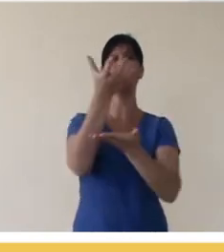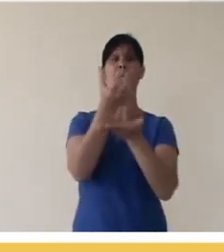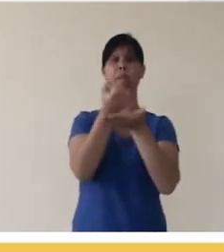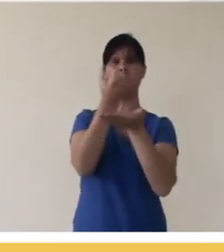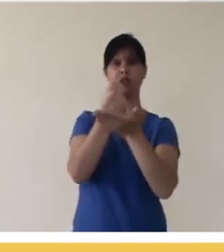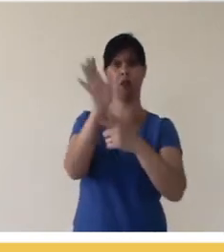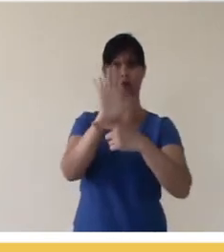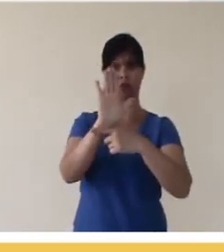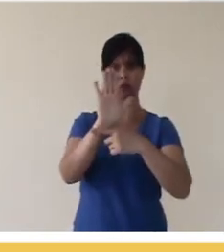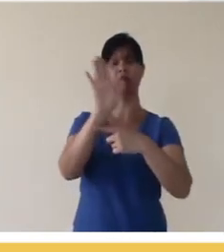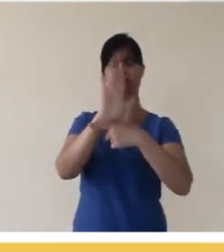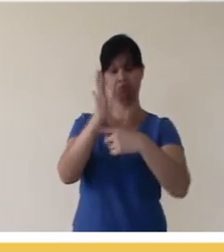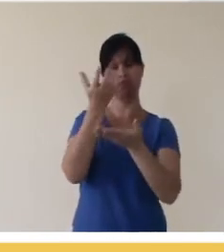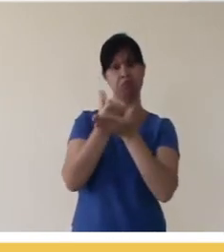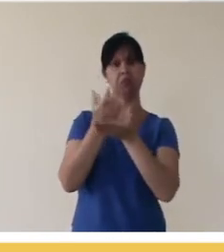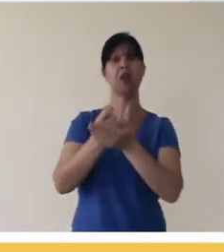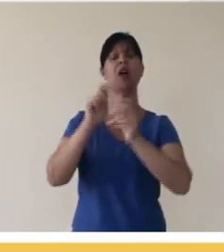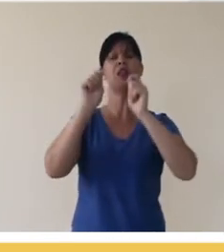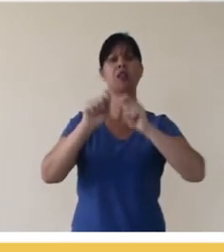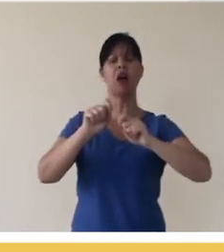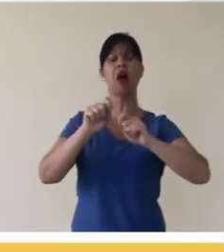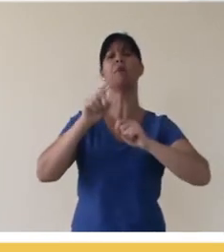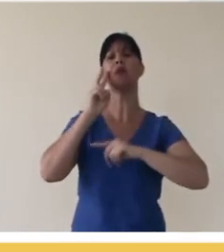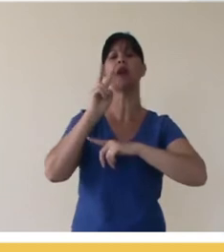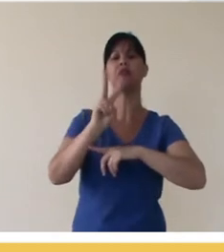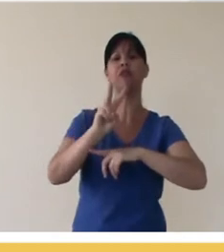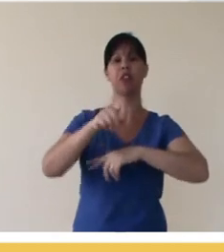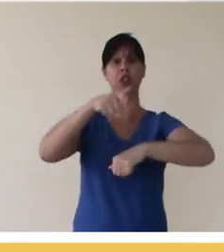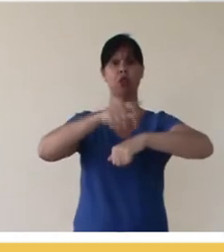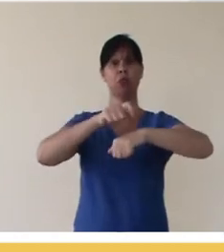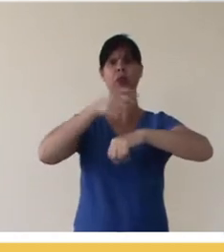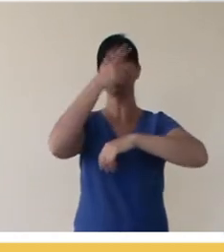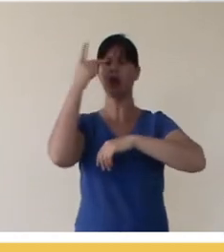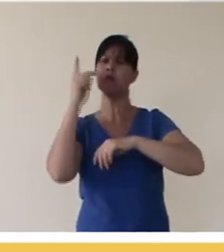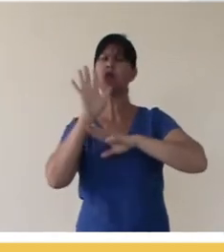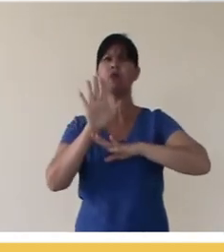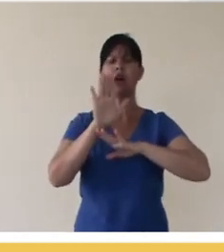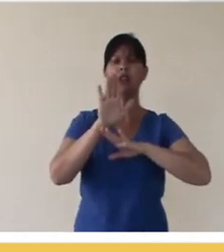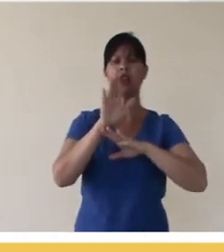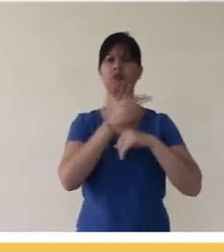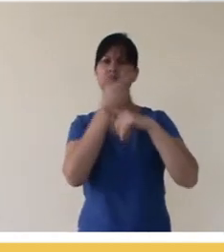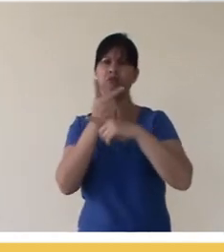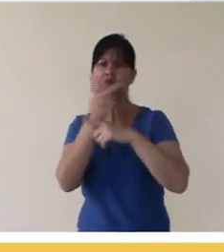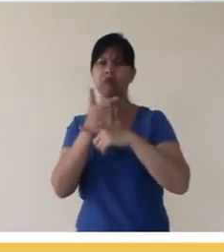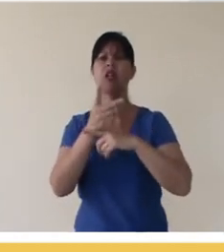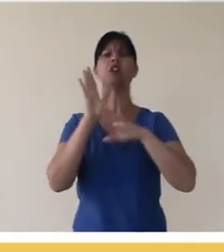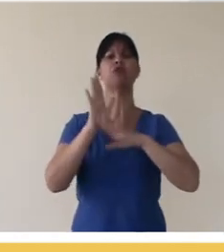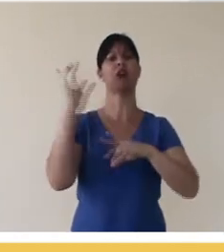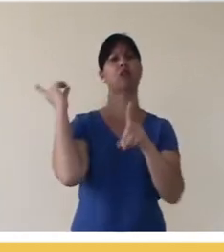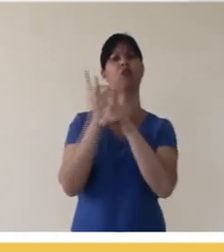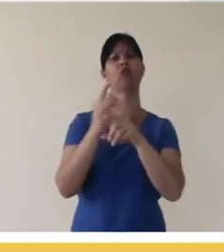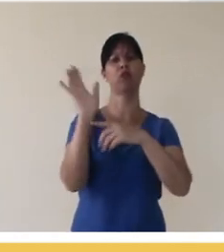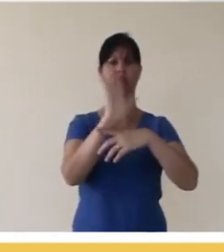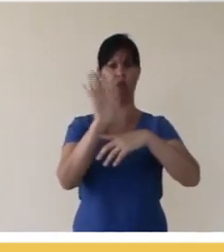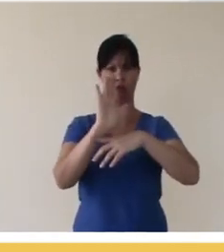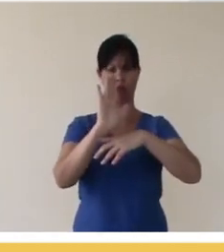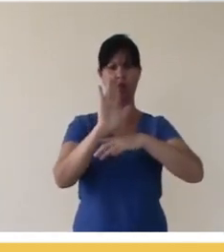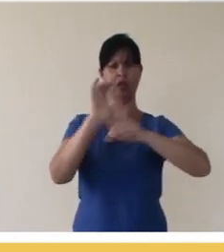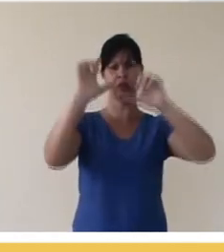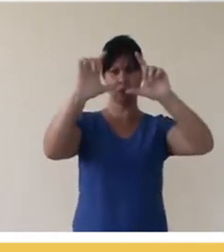you upload the video, and this is visible, in the License section, for those who are browsing, then people can clearly find that video, it has